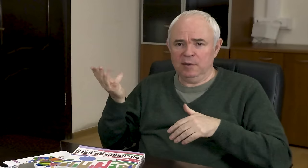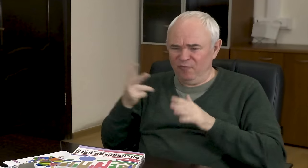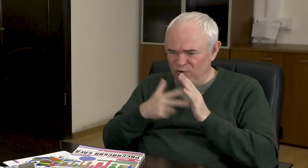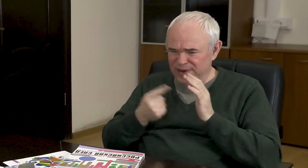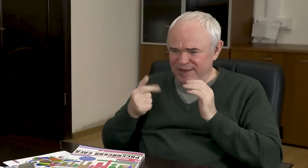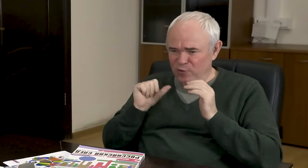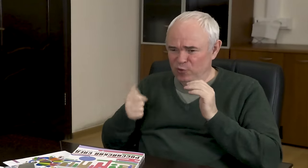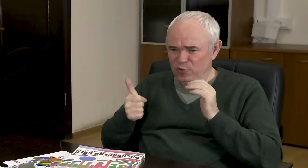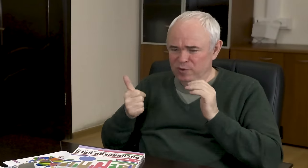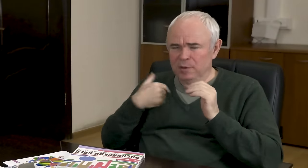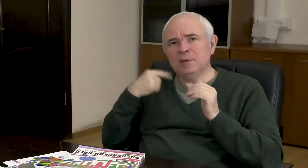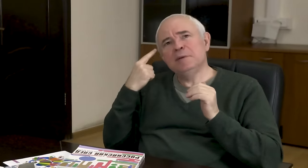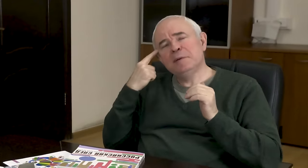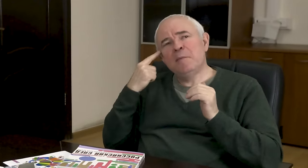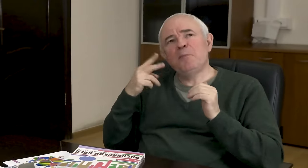This is at 81 years old.